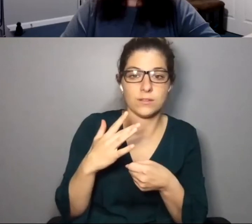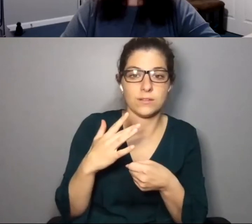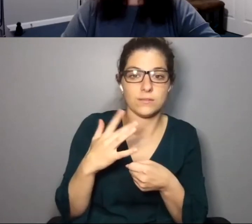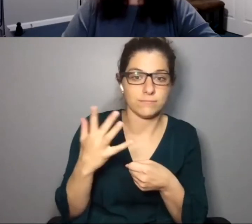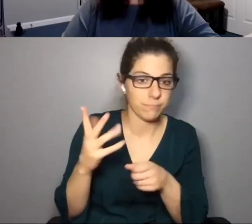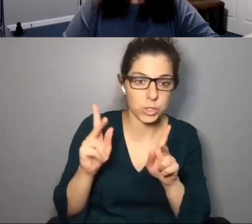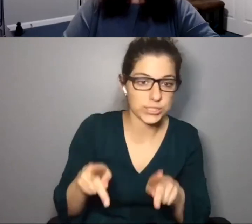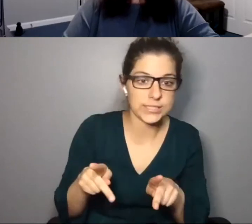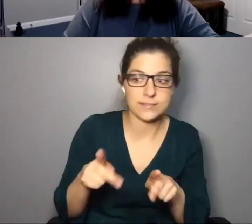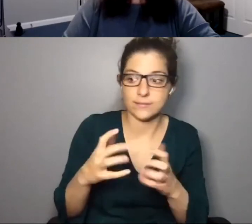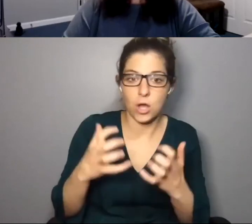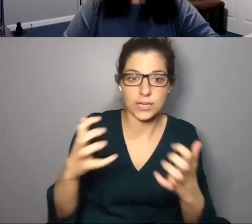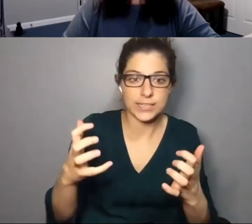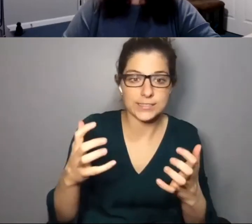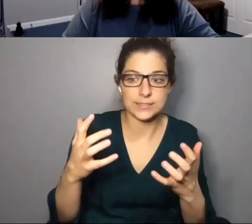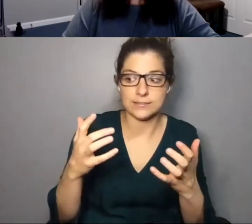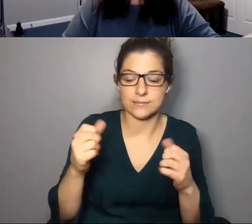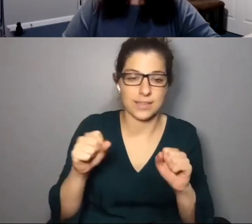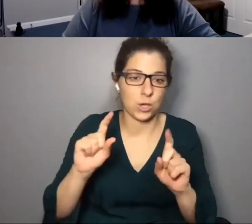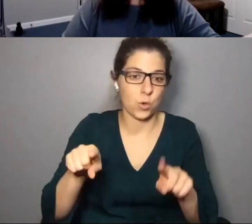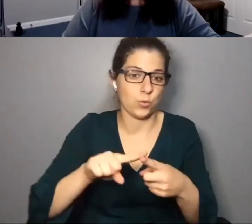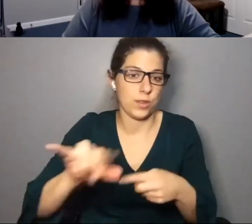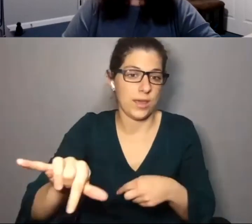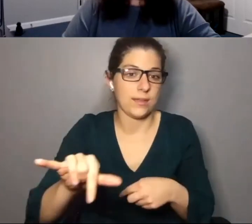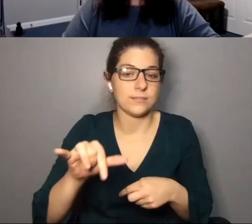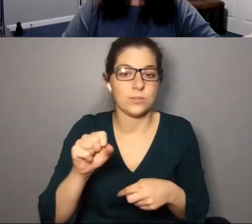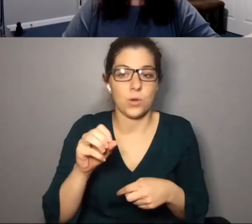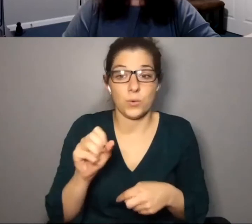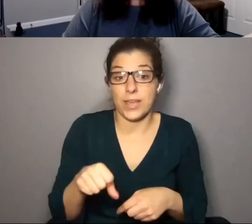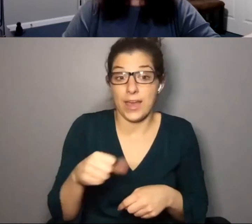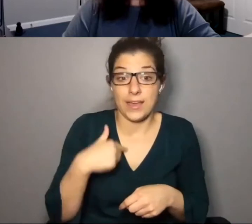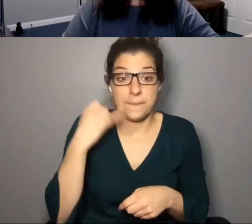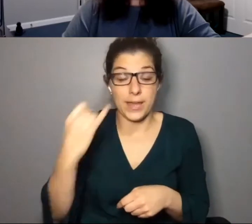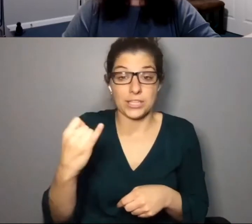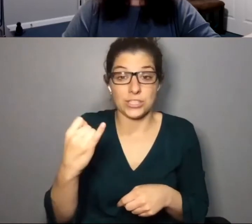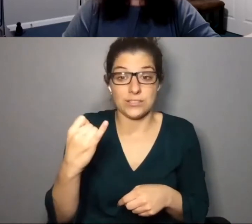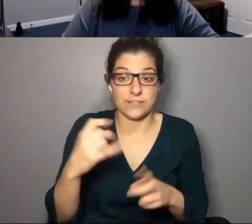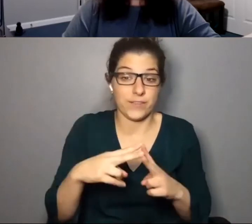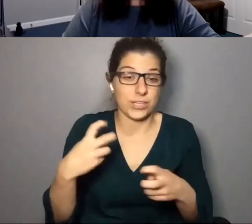a local person/audience member might be able to. So, yeah, I imagine that's very